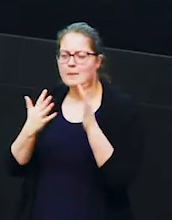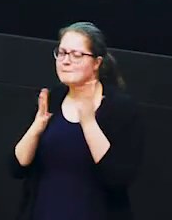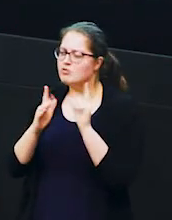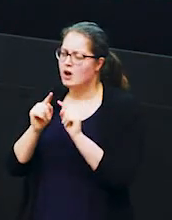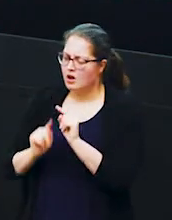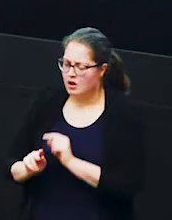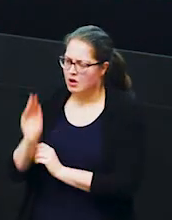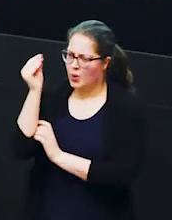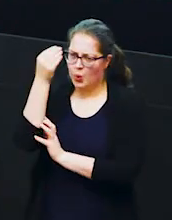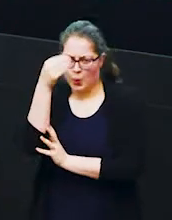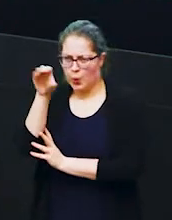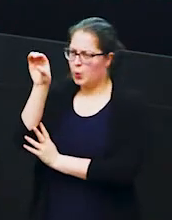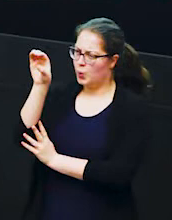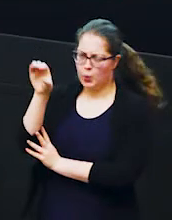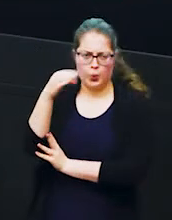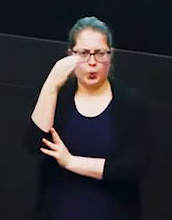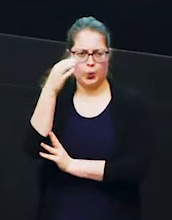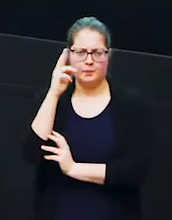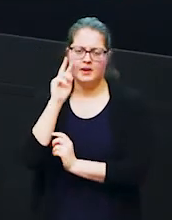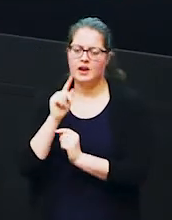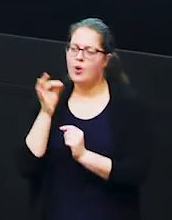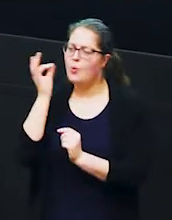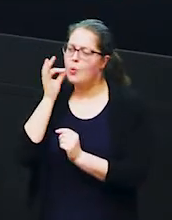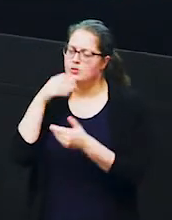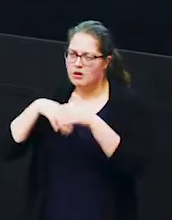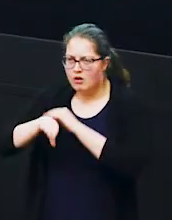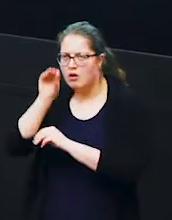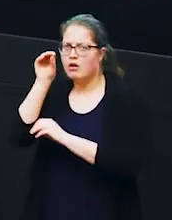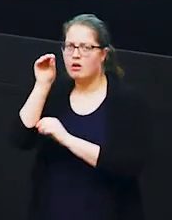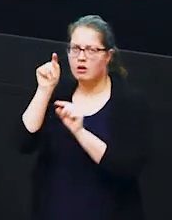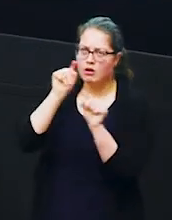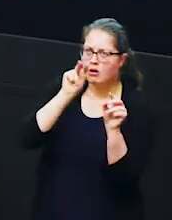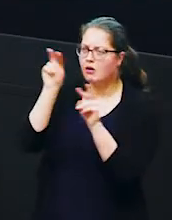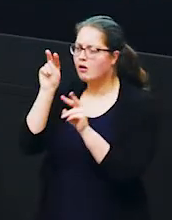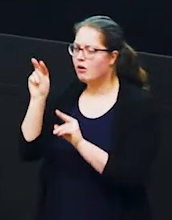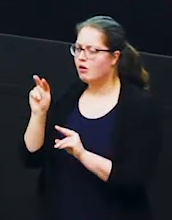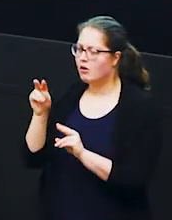people on the submarine to look up and over the top of the ocean elephants are using their trunks